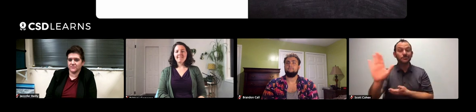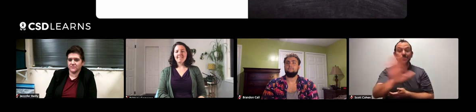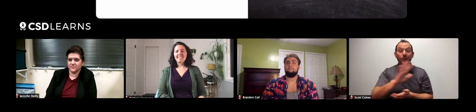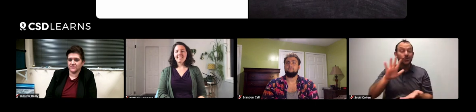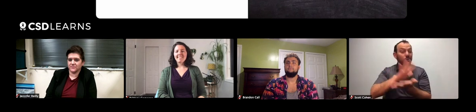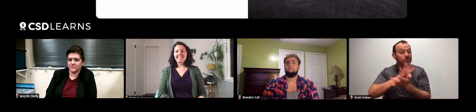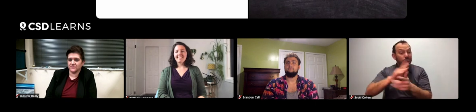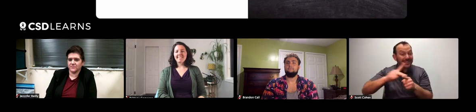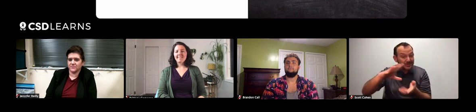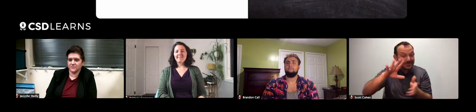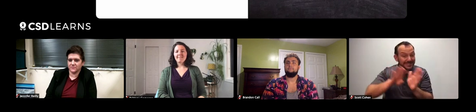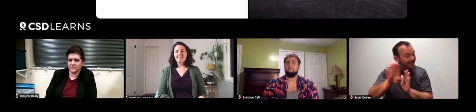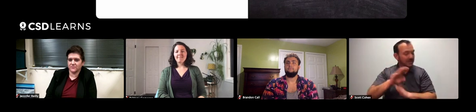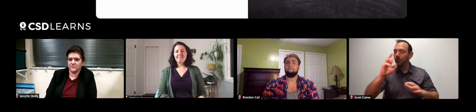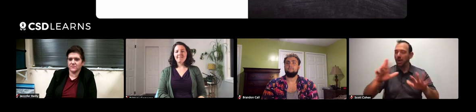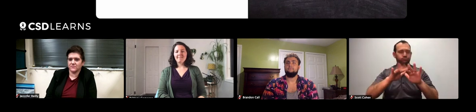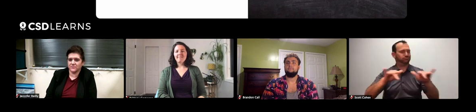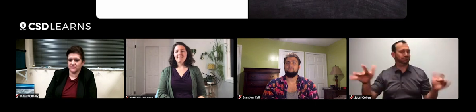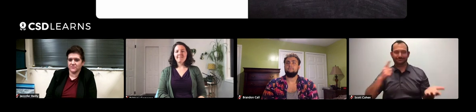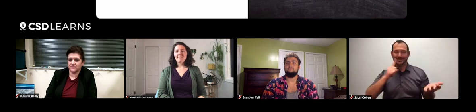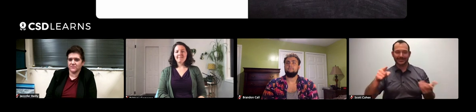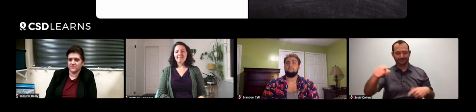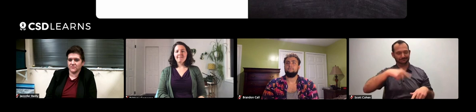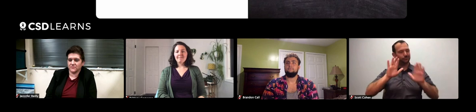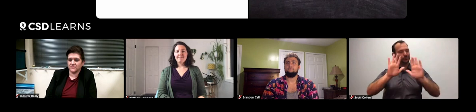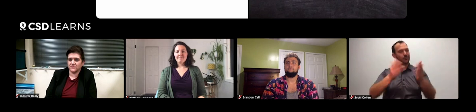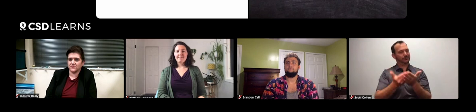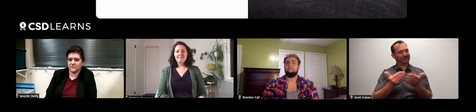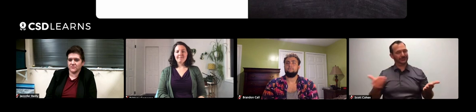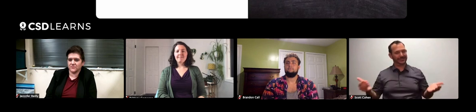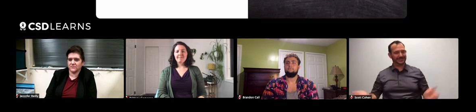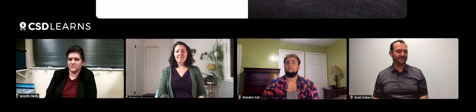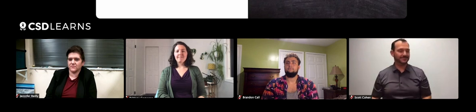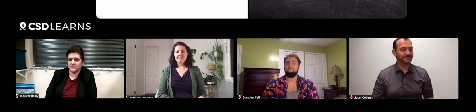with your professional development team, with whoever needs these amazing resources.